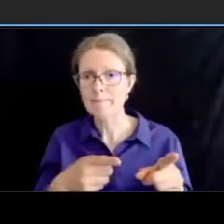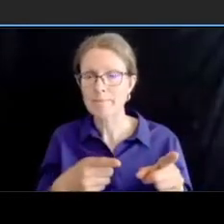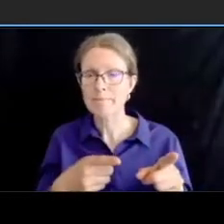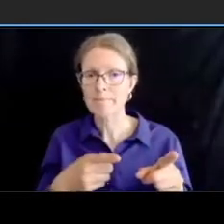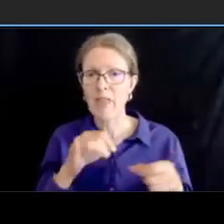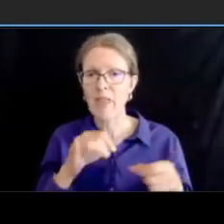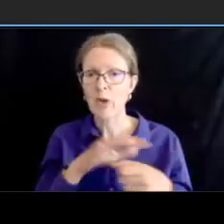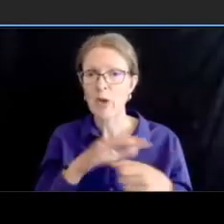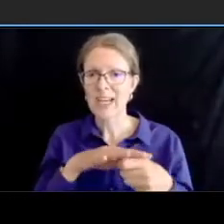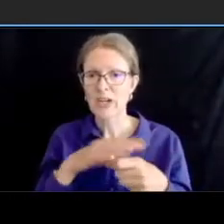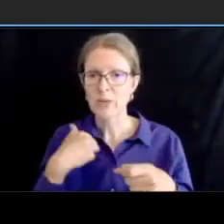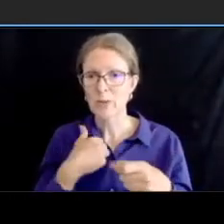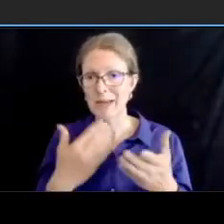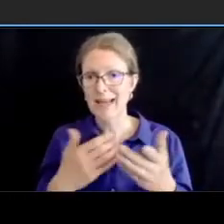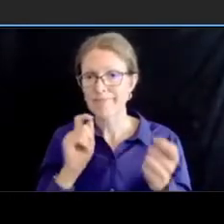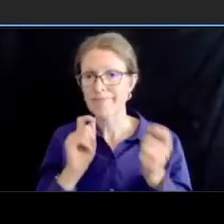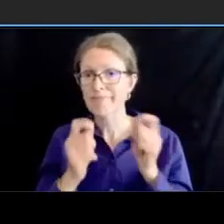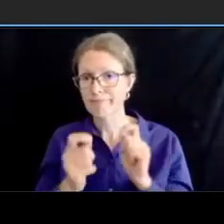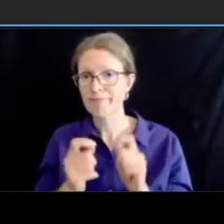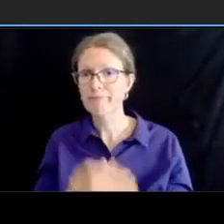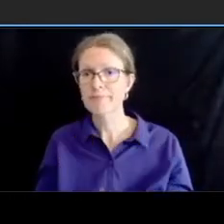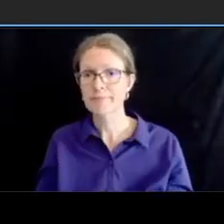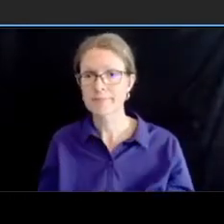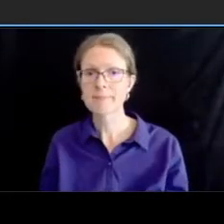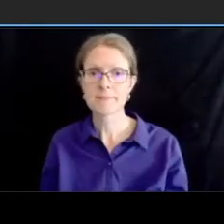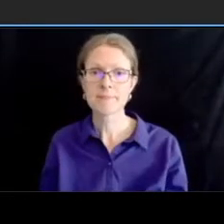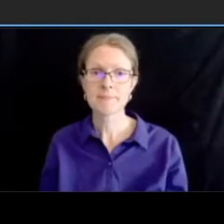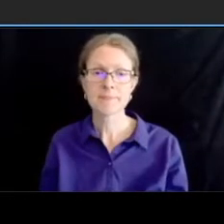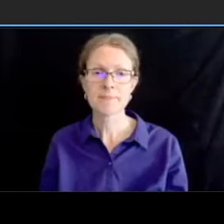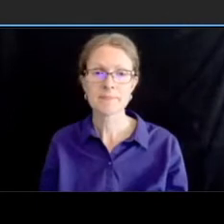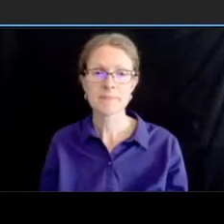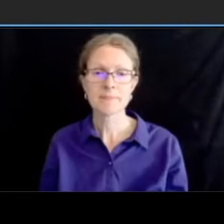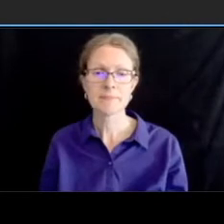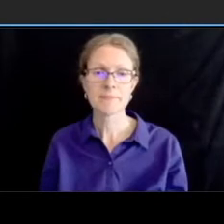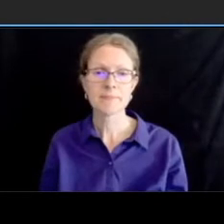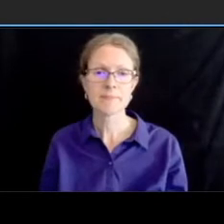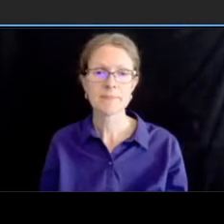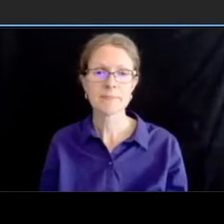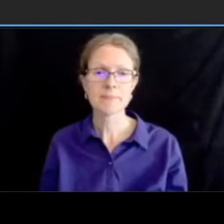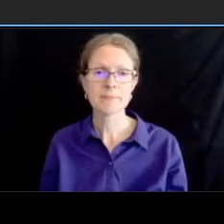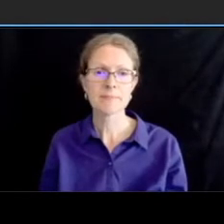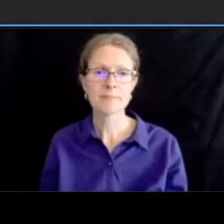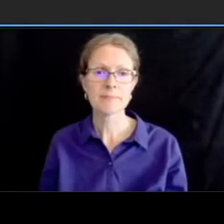um so the parking lanes i'm sorry the bike lanes in these segments